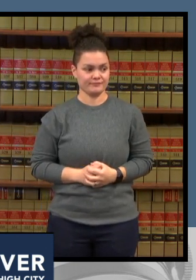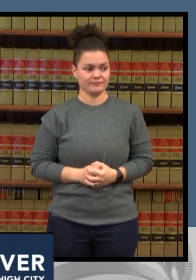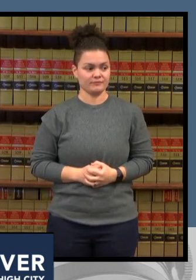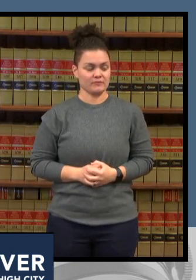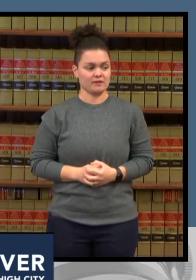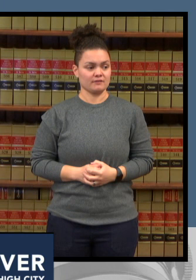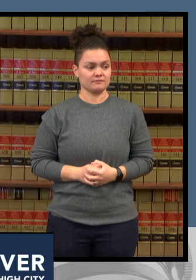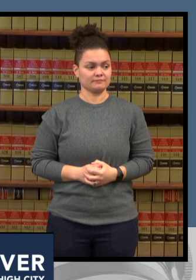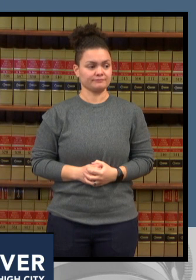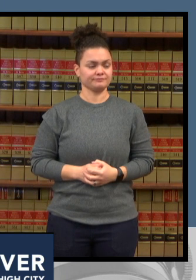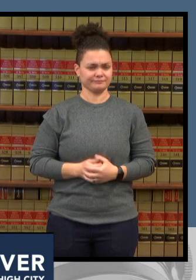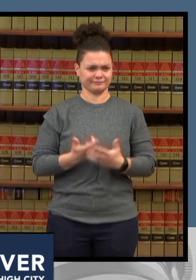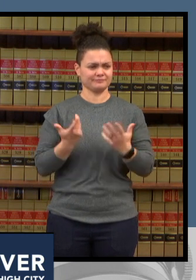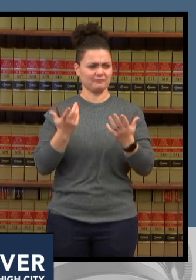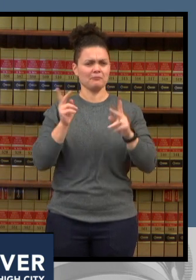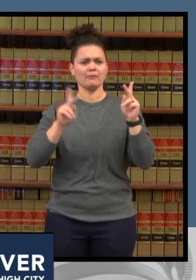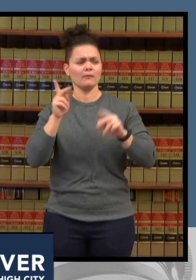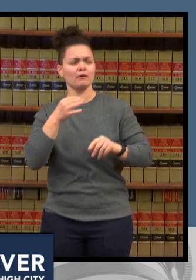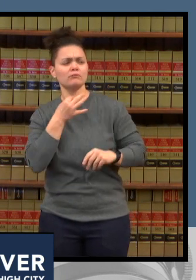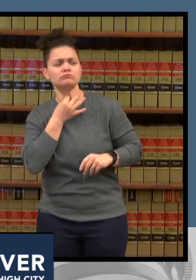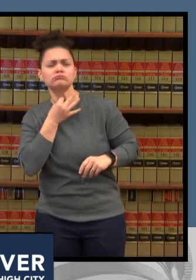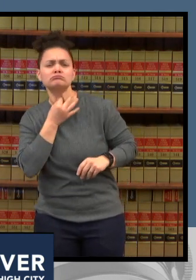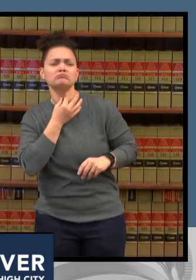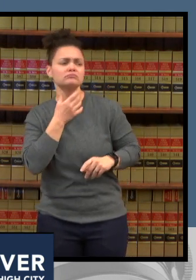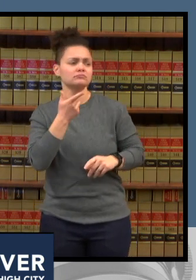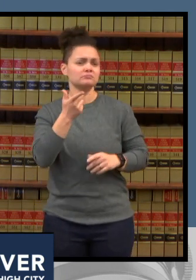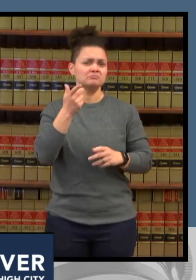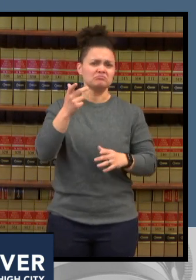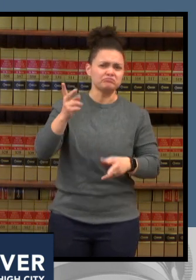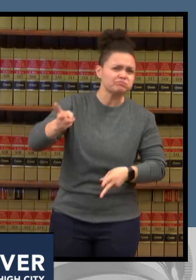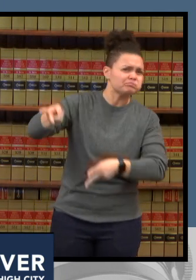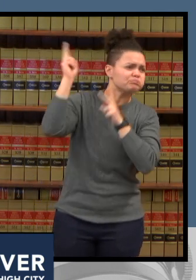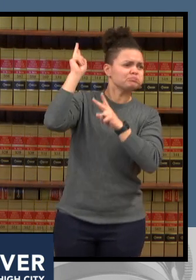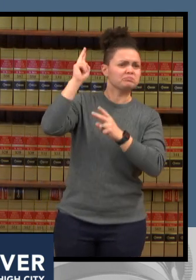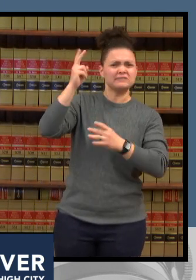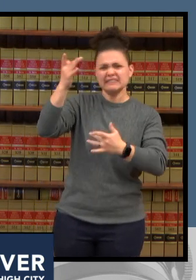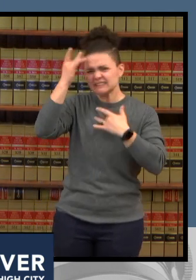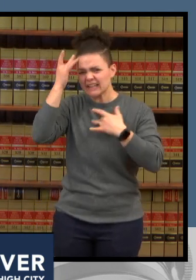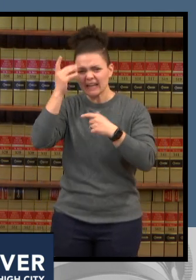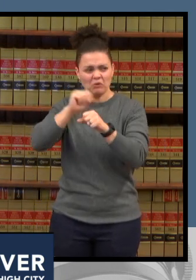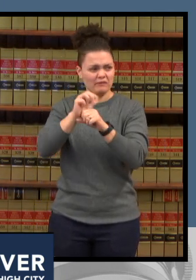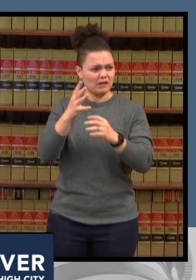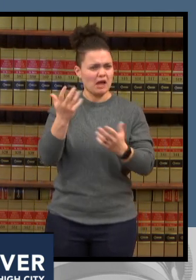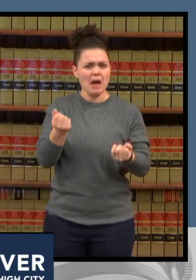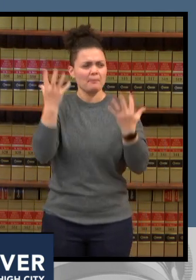um there are a number of breakthrough cases and as the mayor spoke to earlier people will